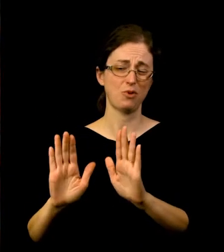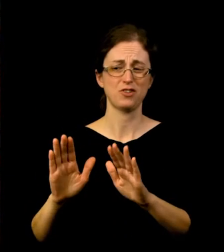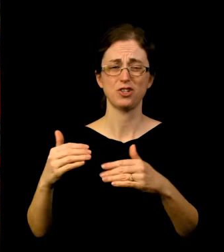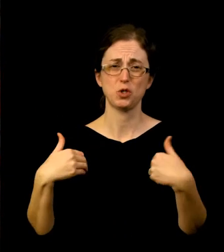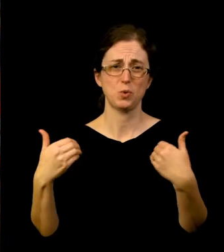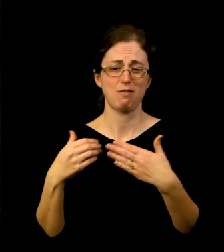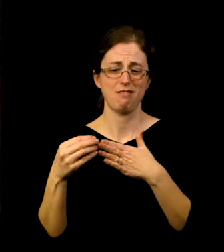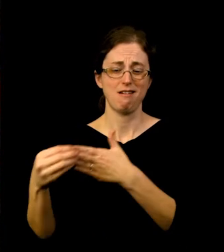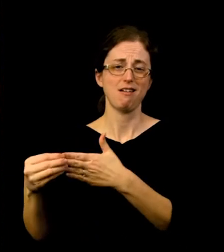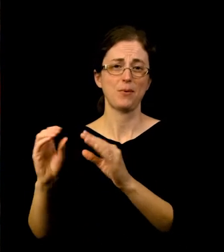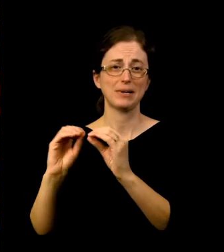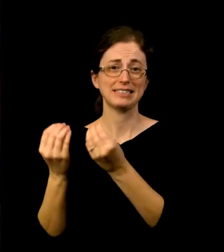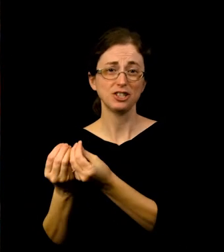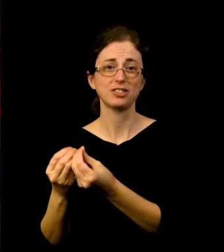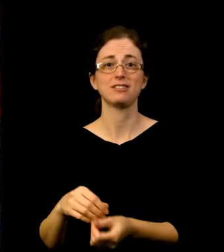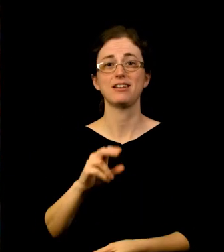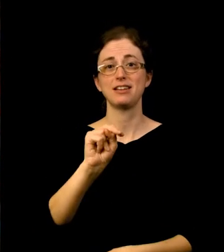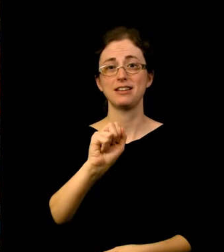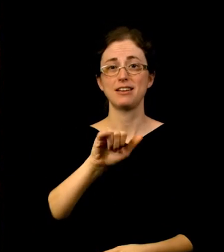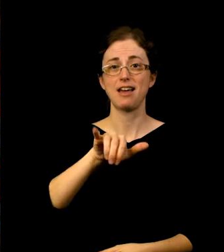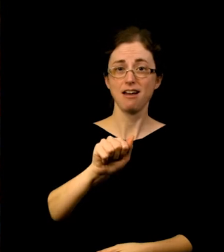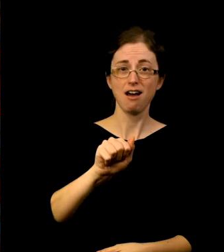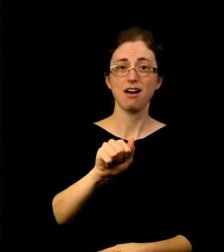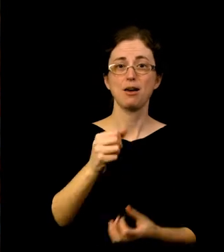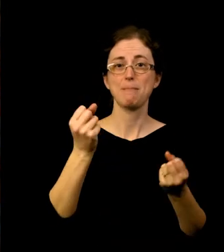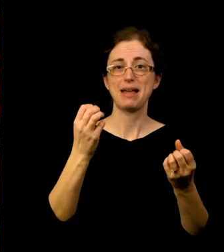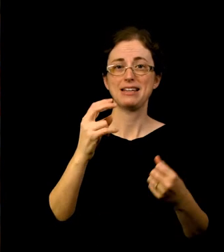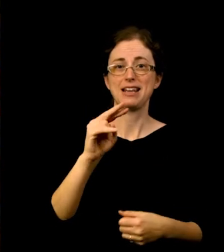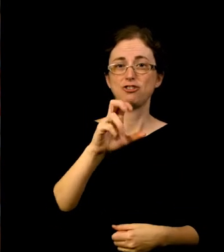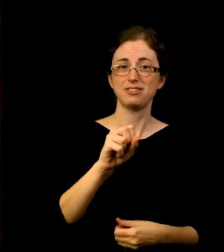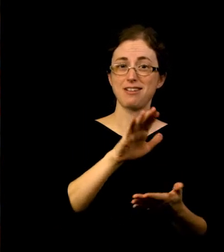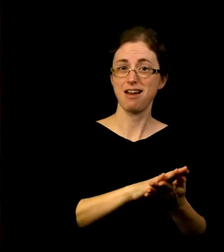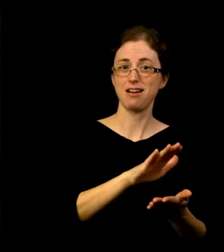organization, NAYA Many Nations Academy, so just so many organizations